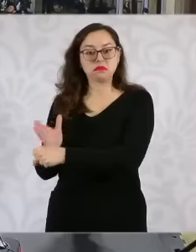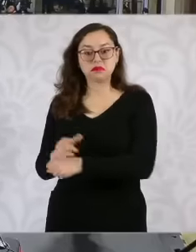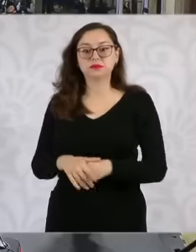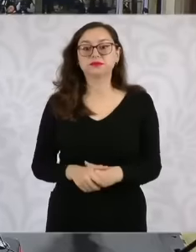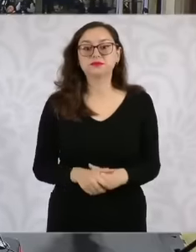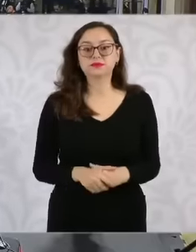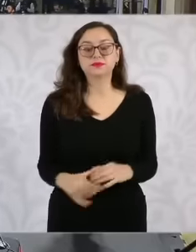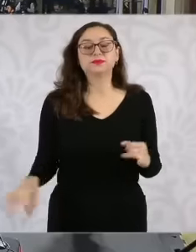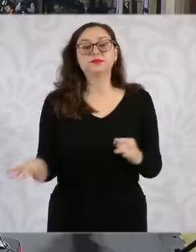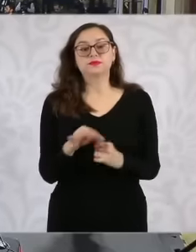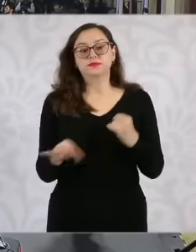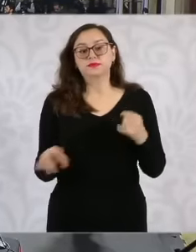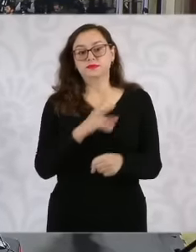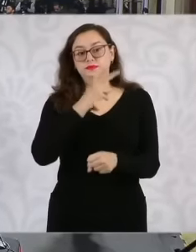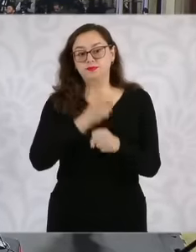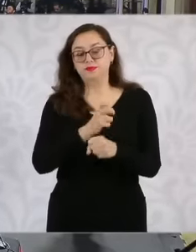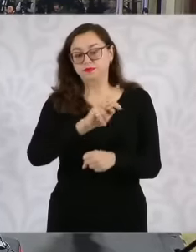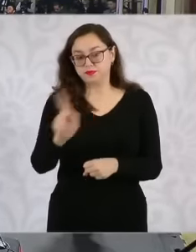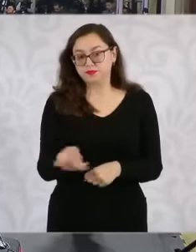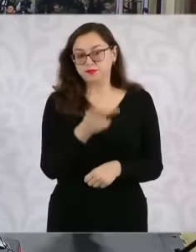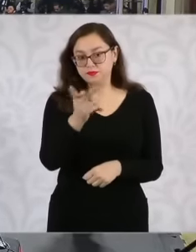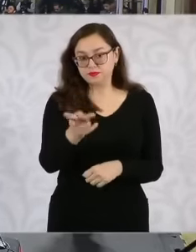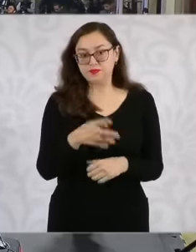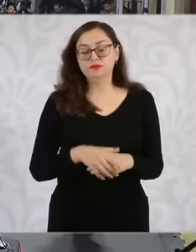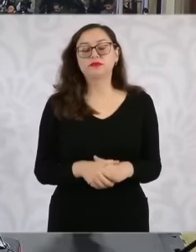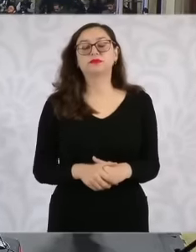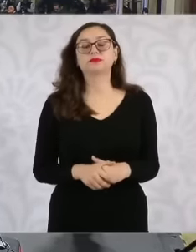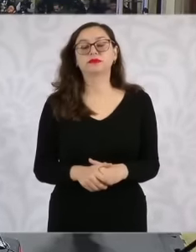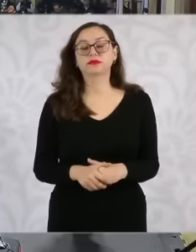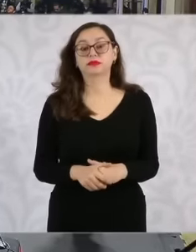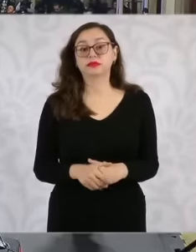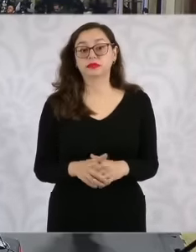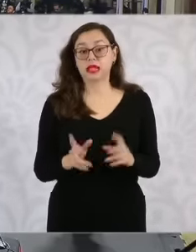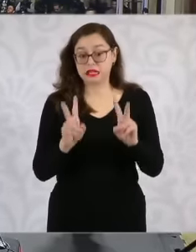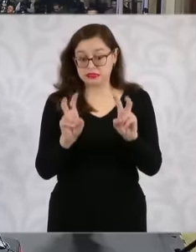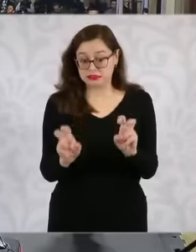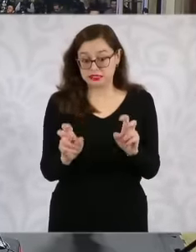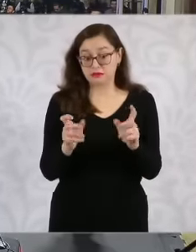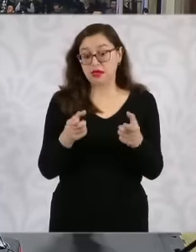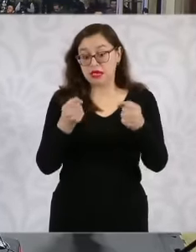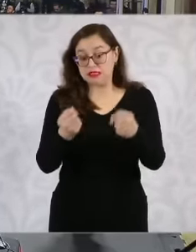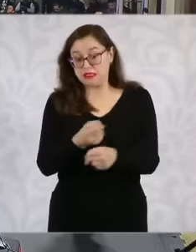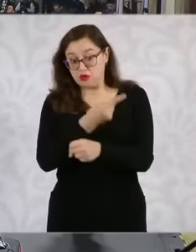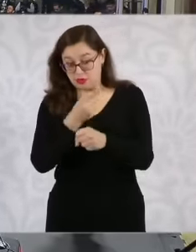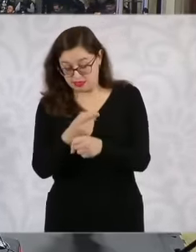a Secondly, also about the security strategy, speaking specifically about the issue of